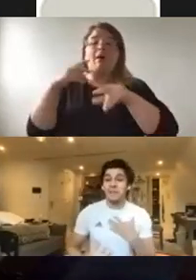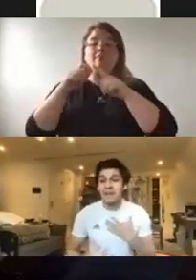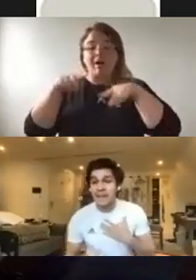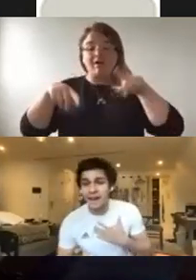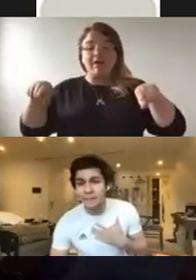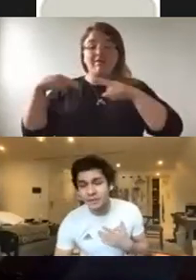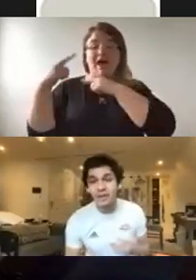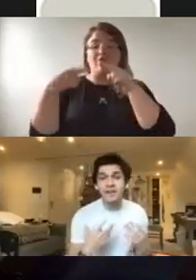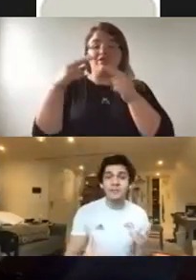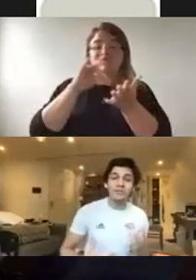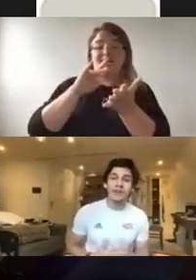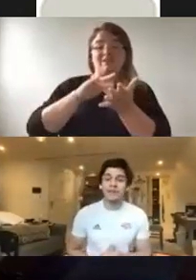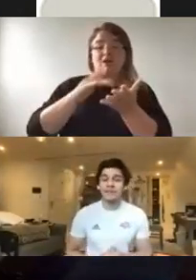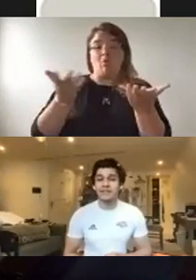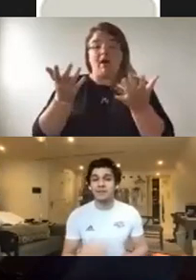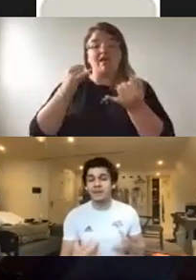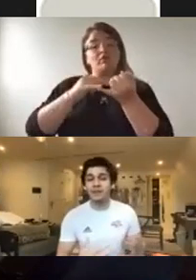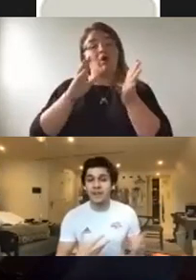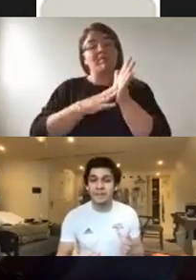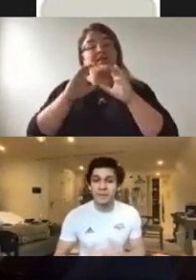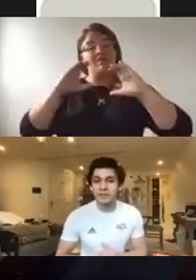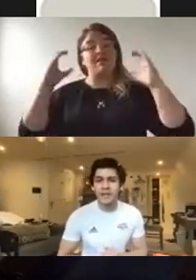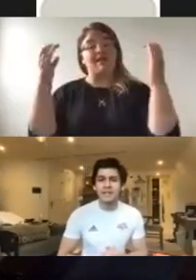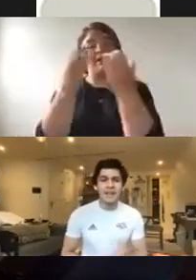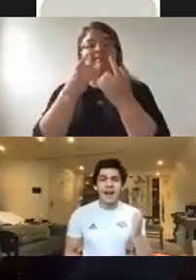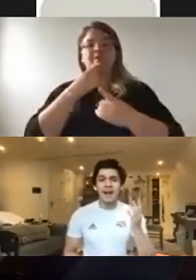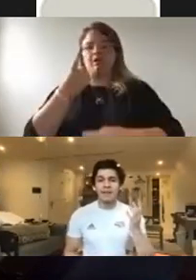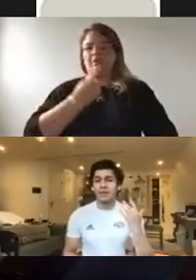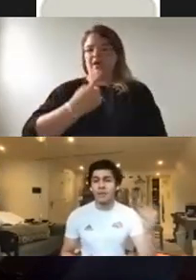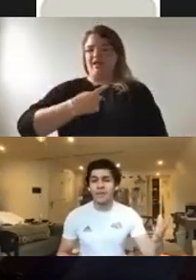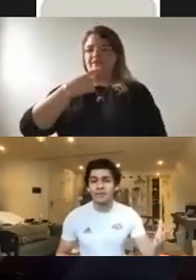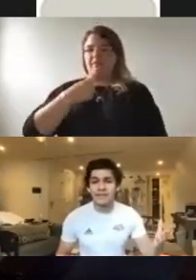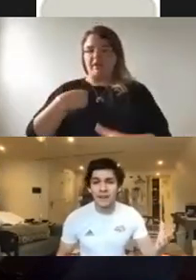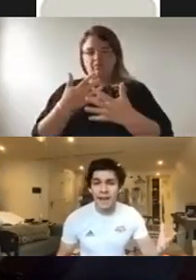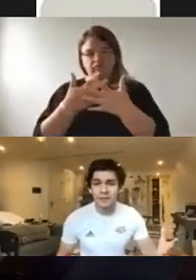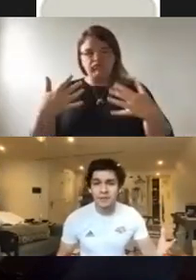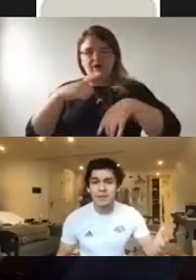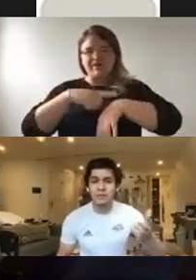For me because I do wheelchair fencing, so I spend a lot of time in wheelchairs the one that really stuck out to me